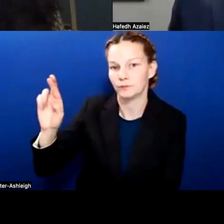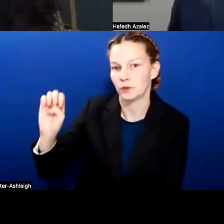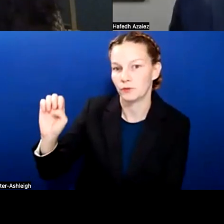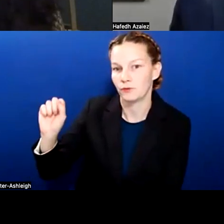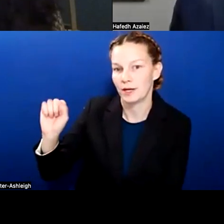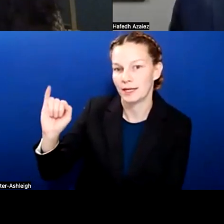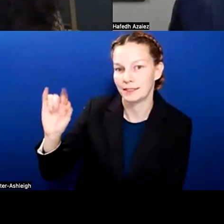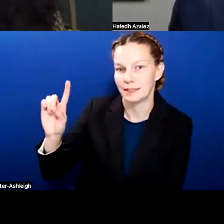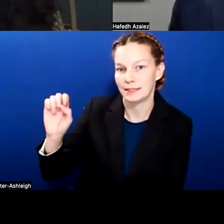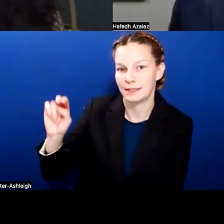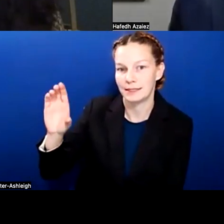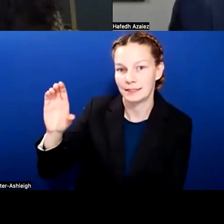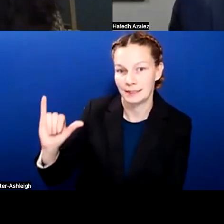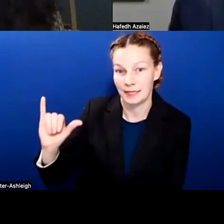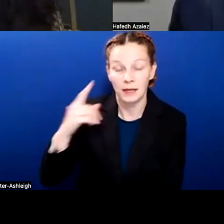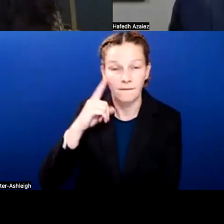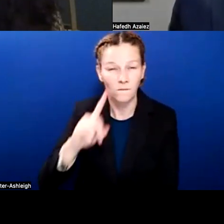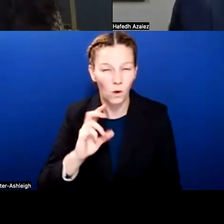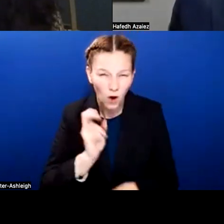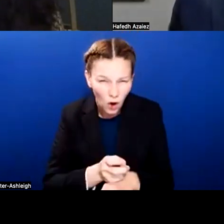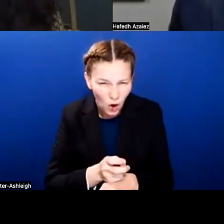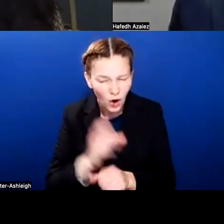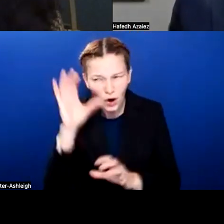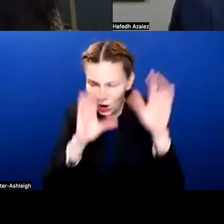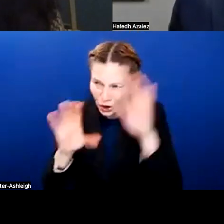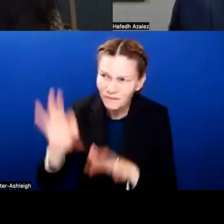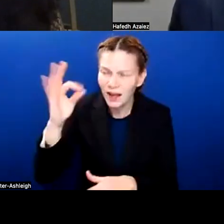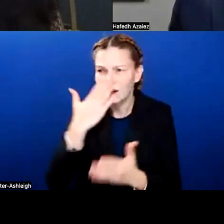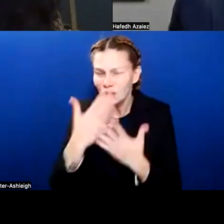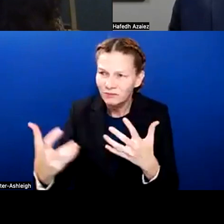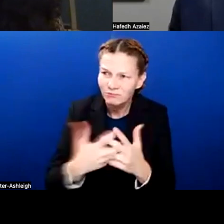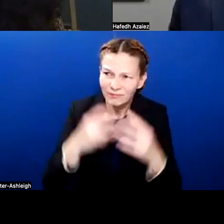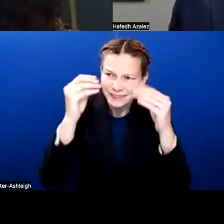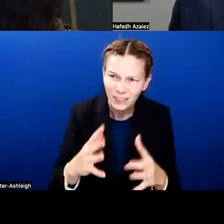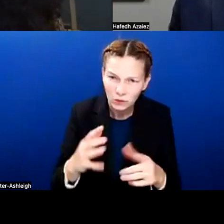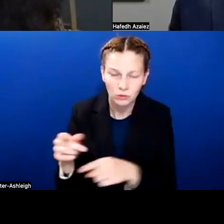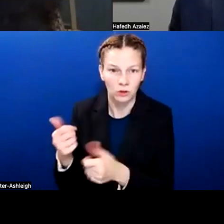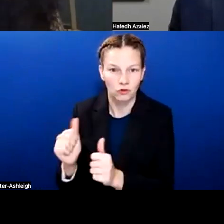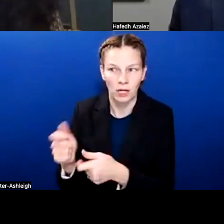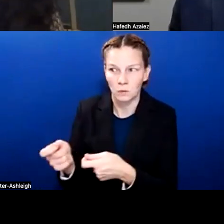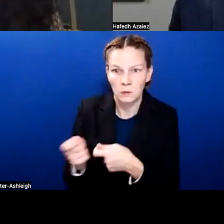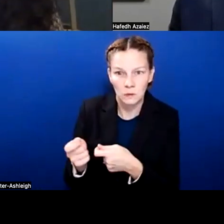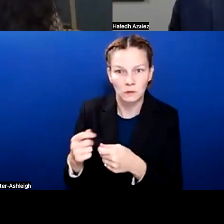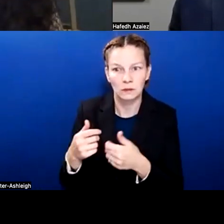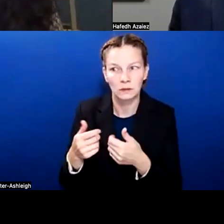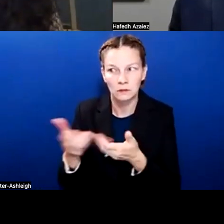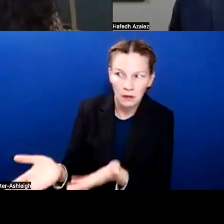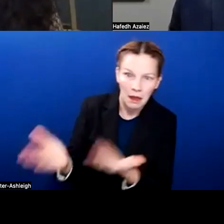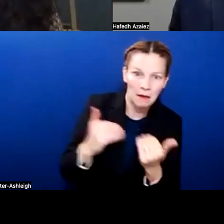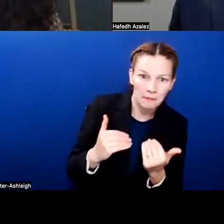So we never stop in HR trying to be creative and trying to think of ways to help support. The good news is that,